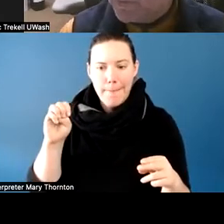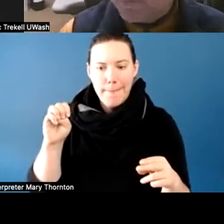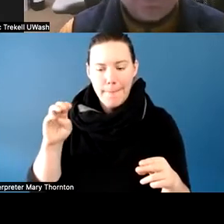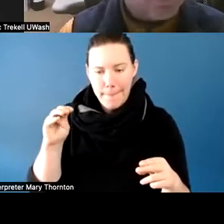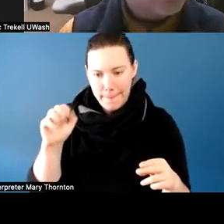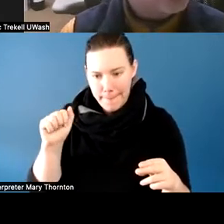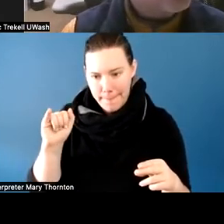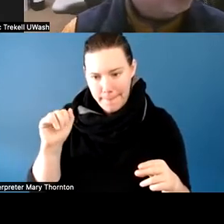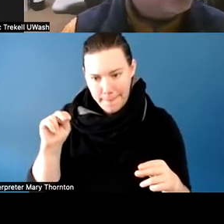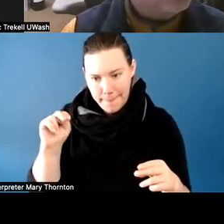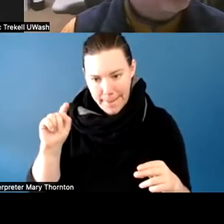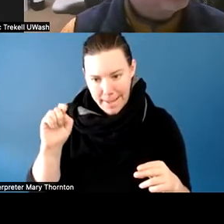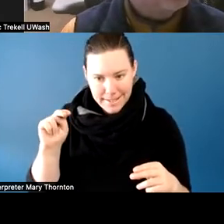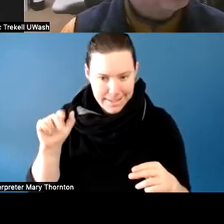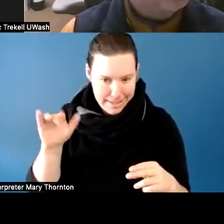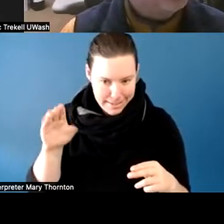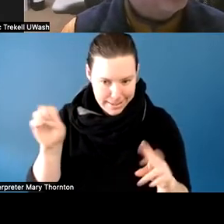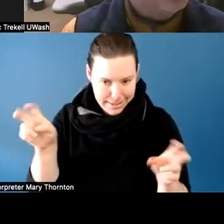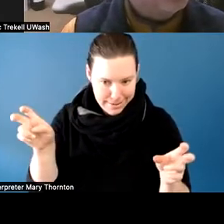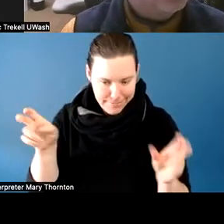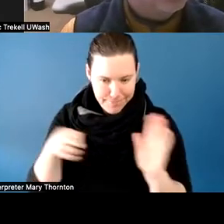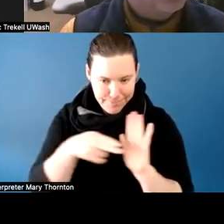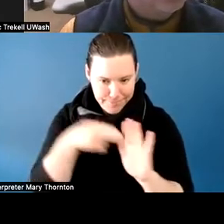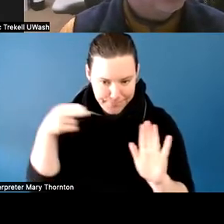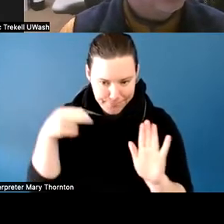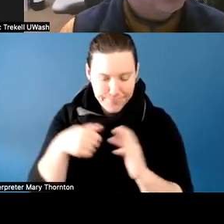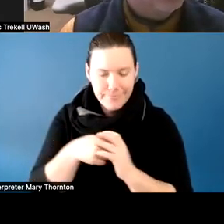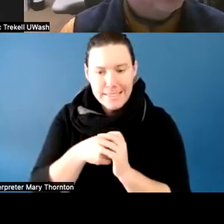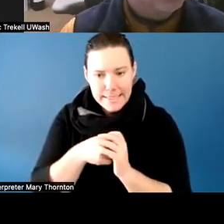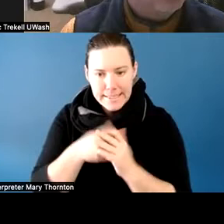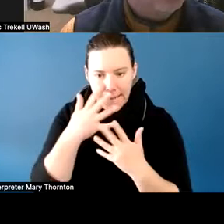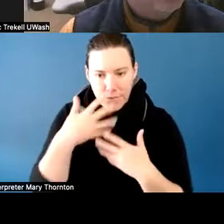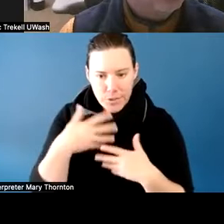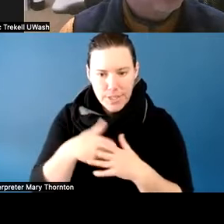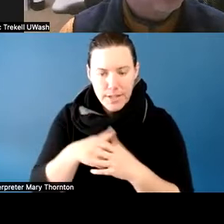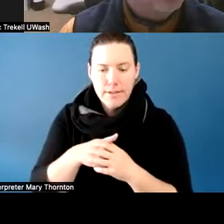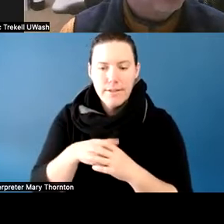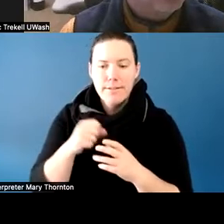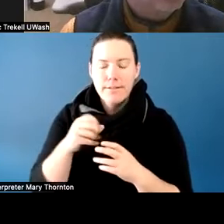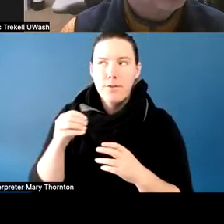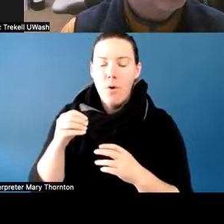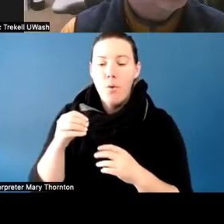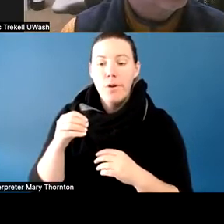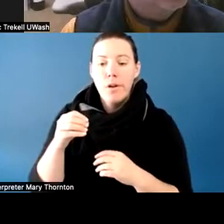So after a couple of quarters of this real big struggle, and her